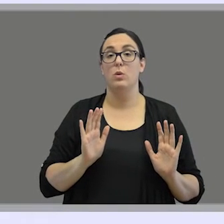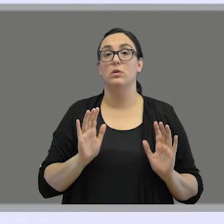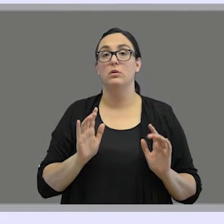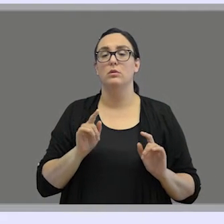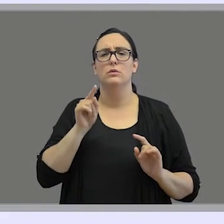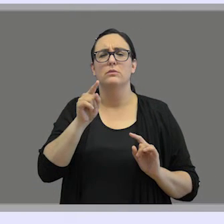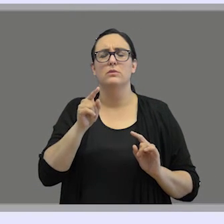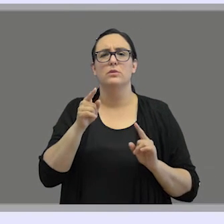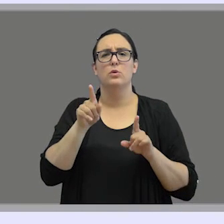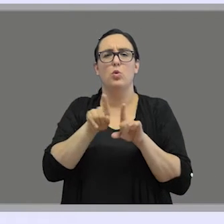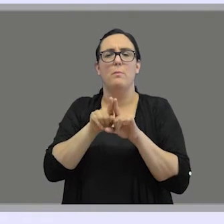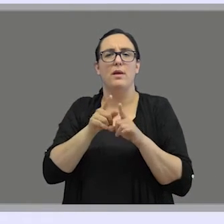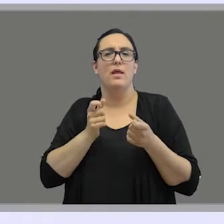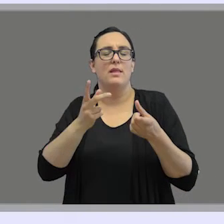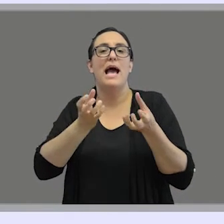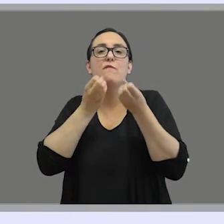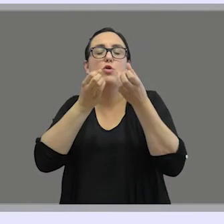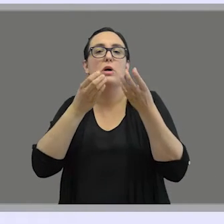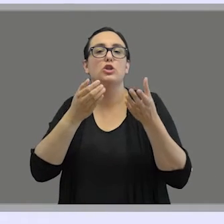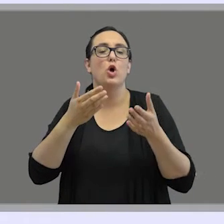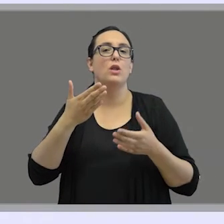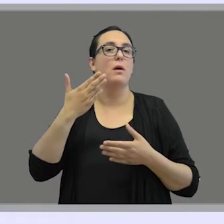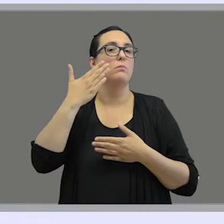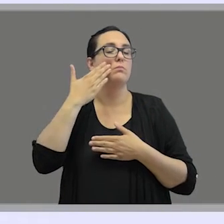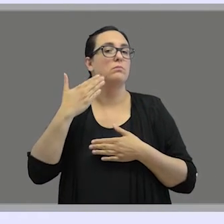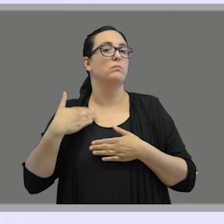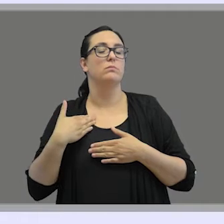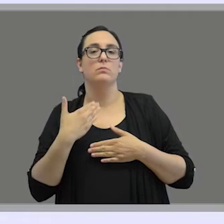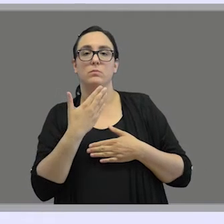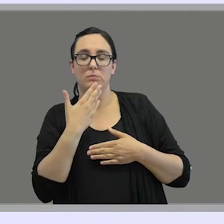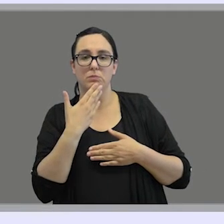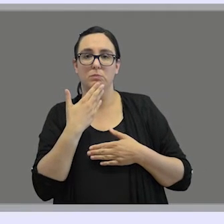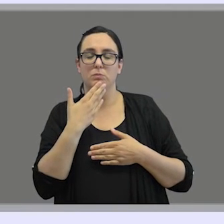but just indicates different positions so that